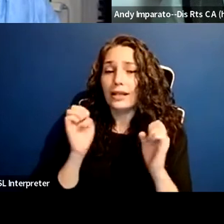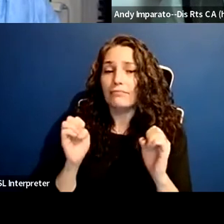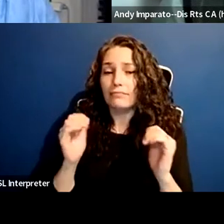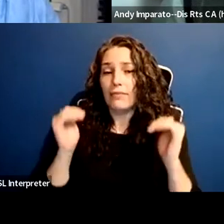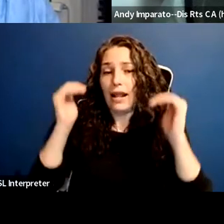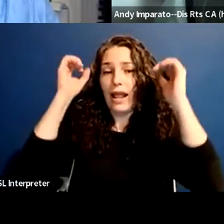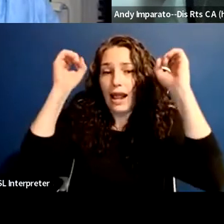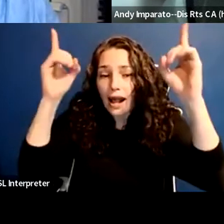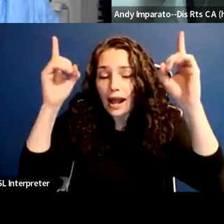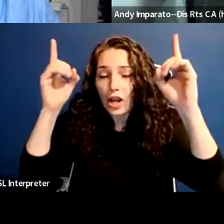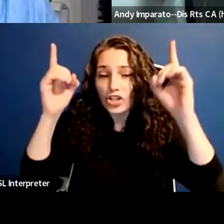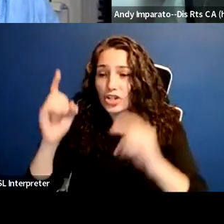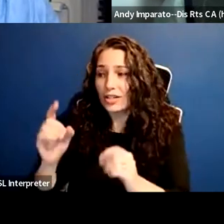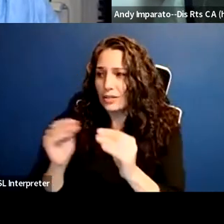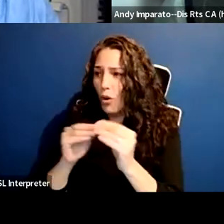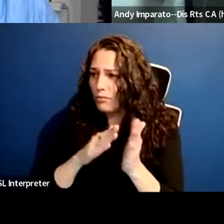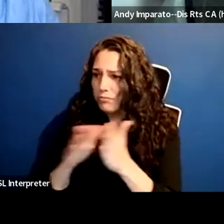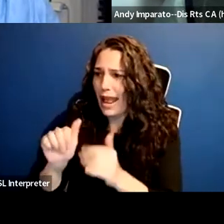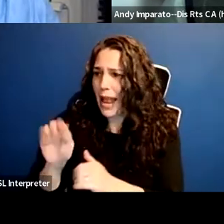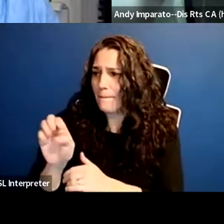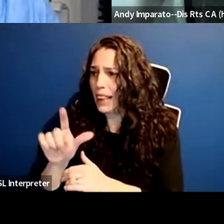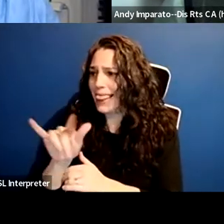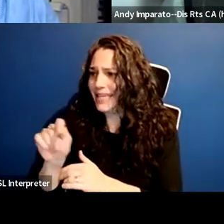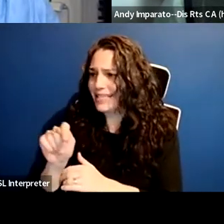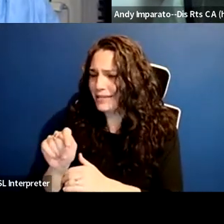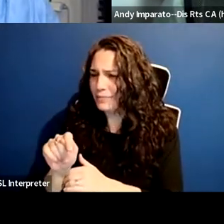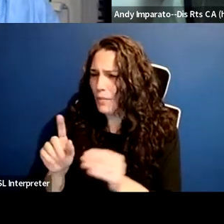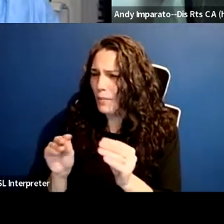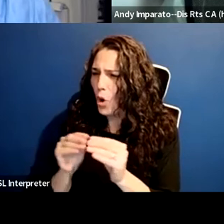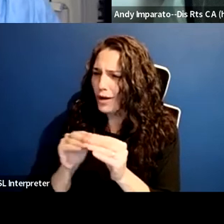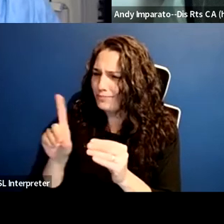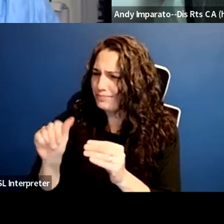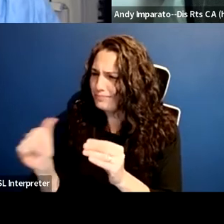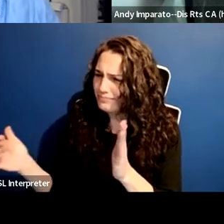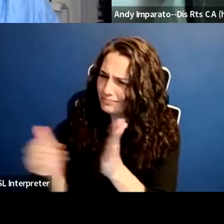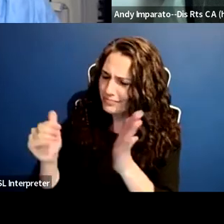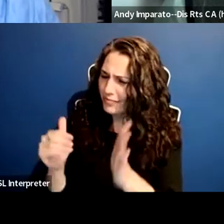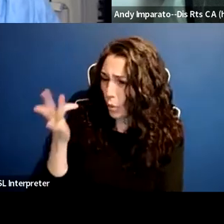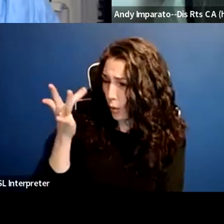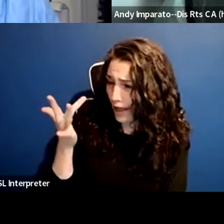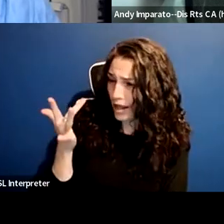one of the ways that it is ableist is this idea that we are for the best and the brightest.